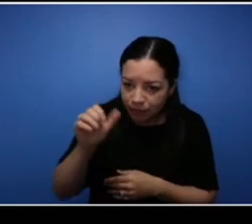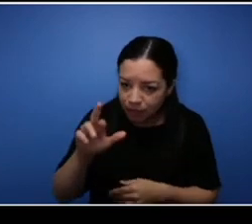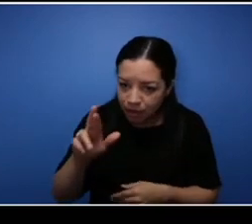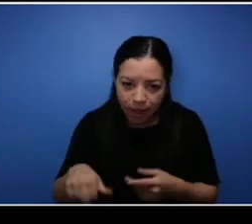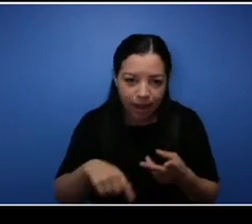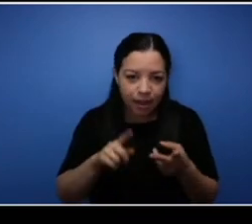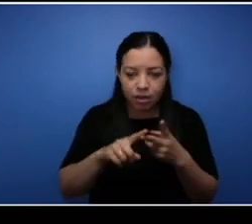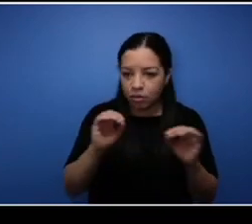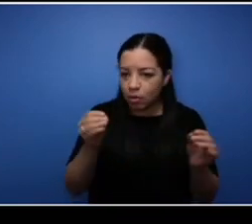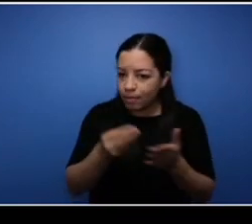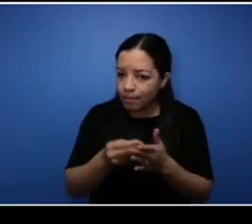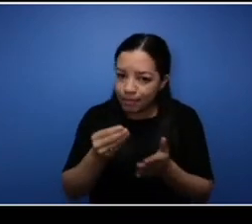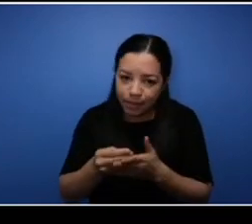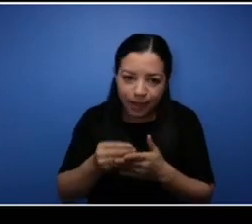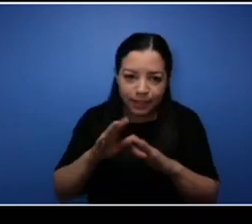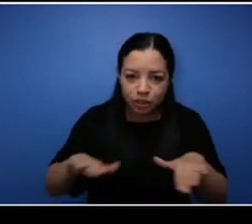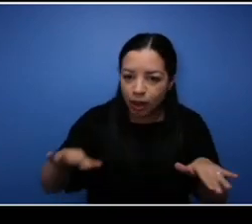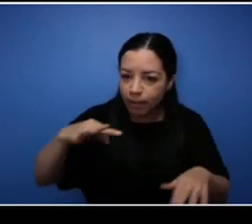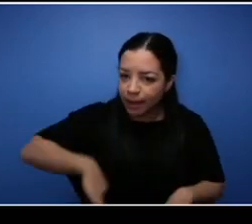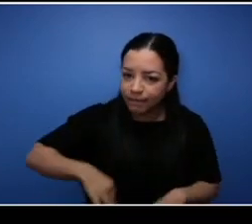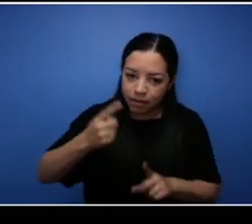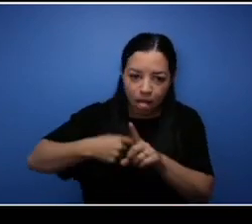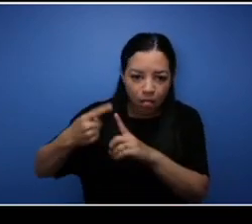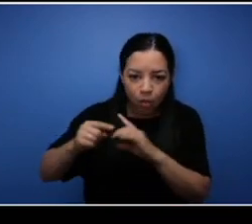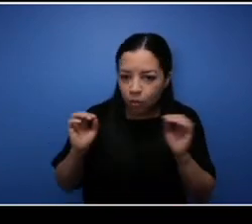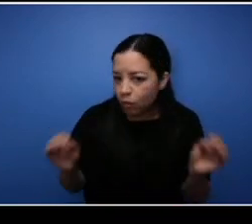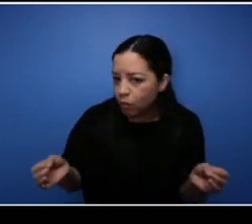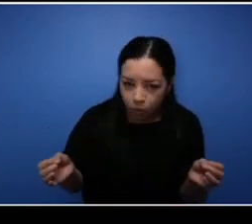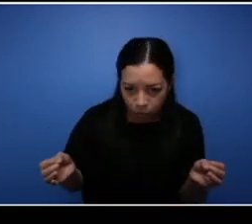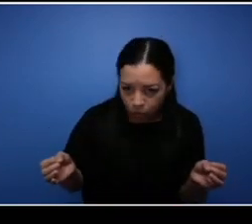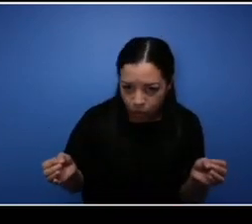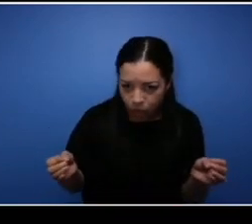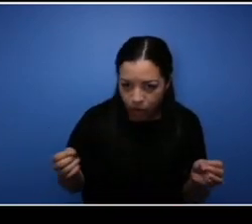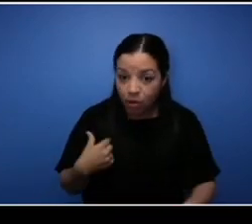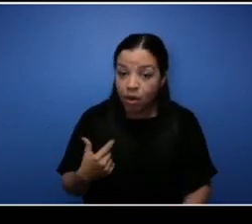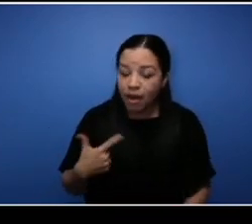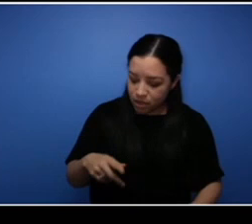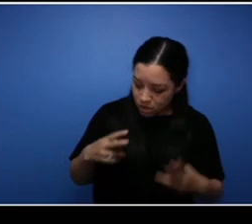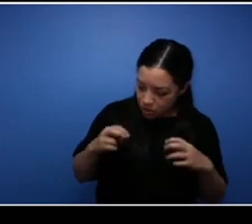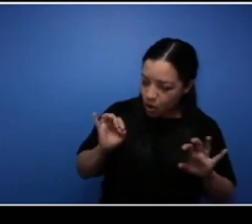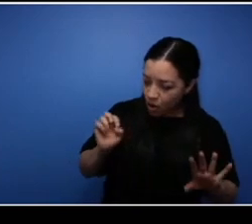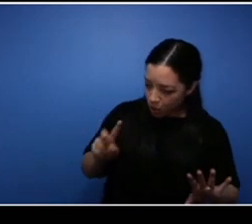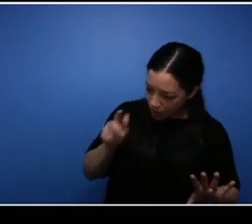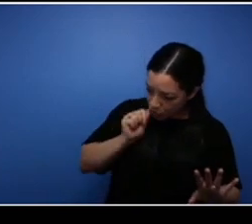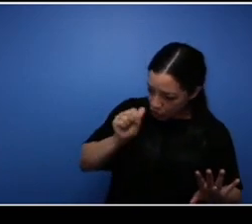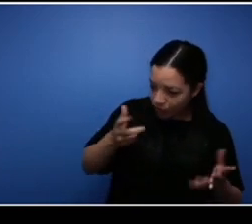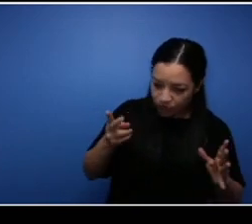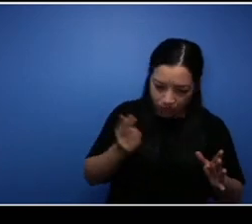it because I was like girl, you've been through hell and back, you've been you know all through